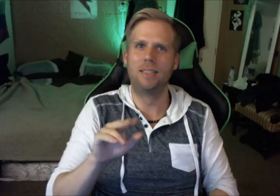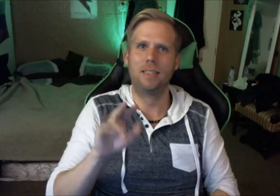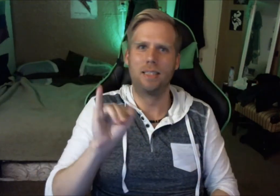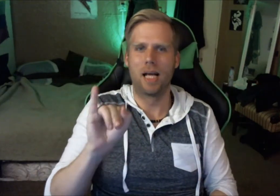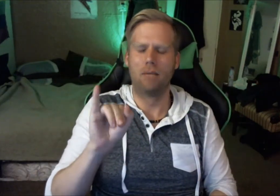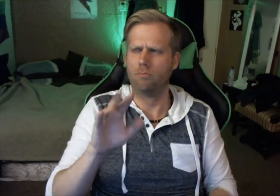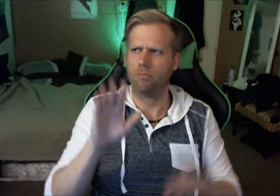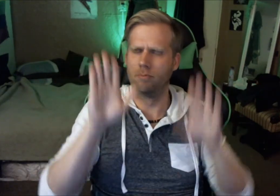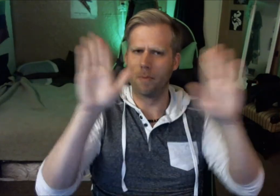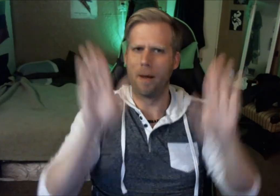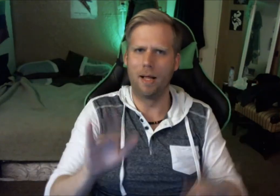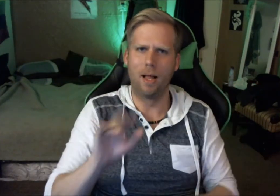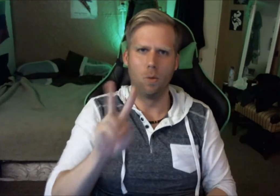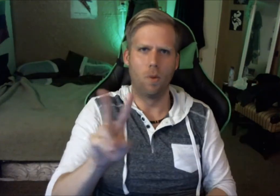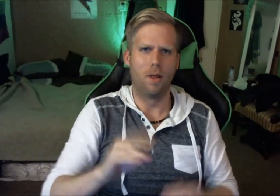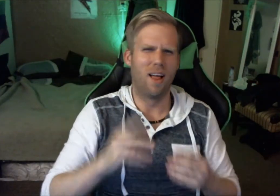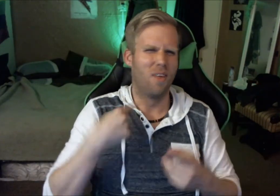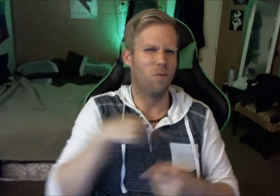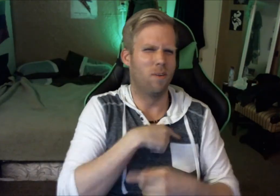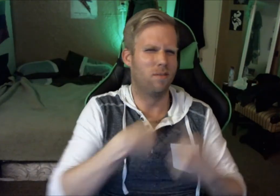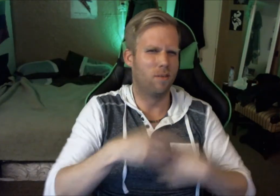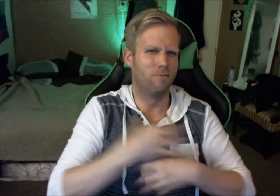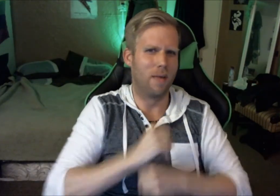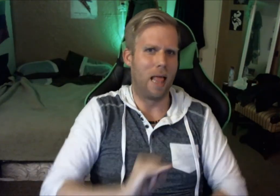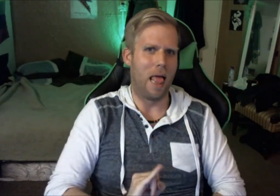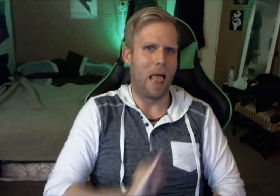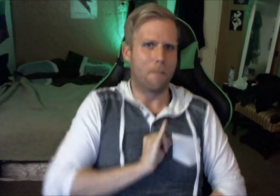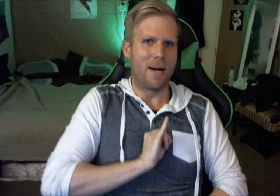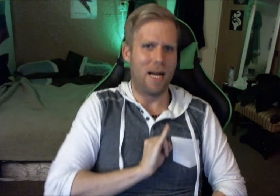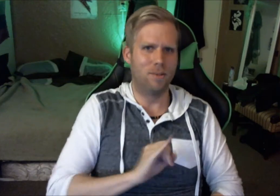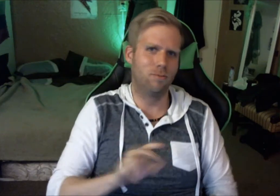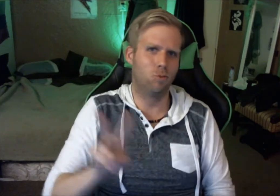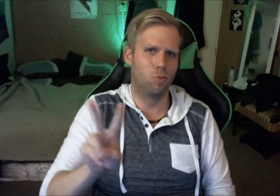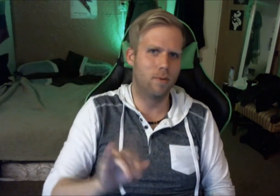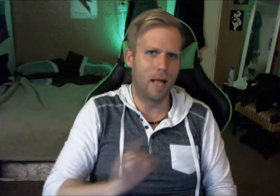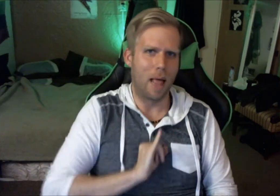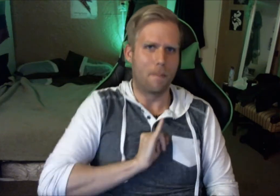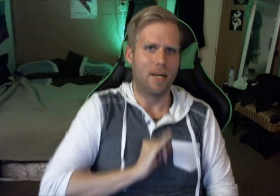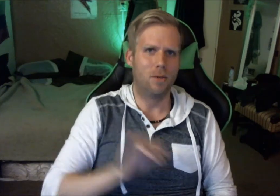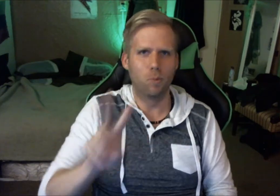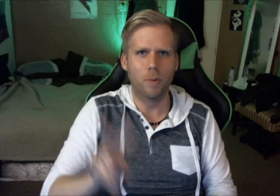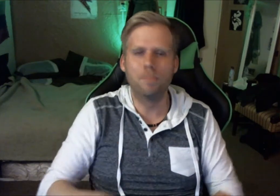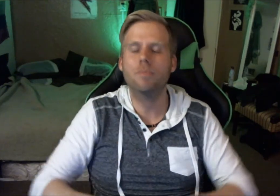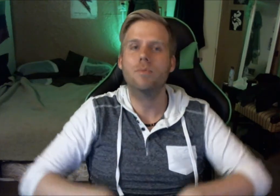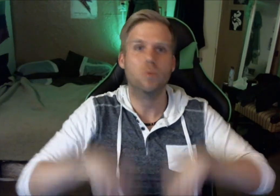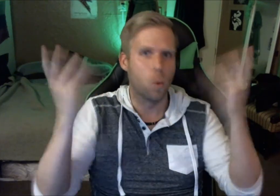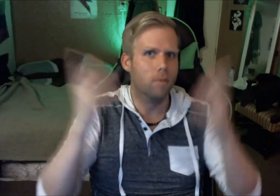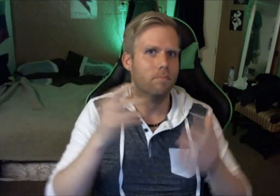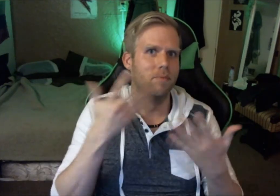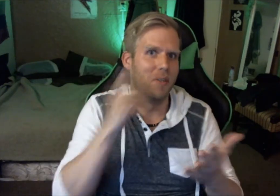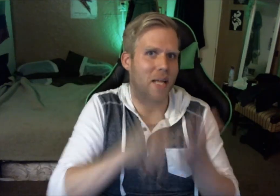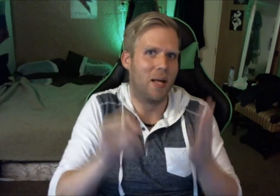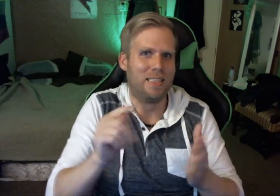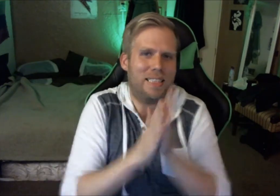Incredibles 2 we signed this (Incredibles 2) Let check it out!